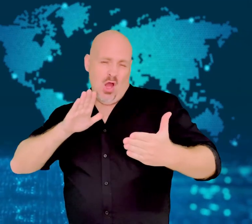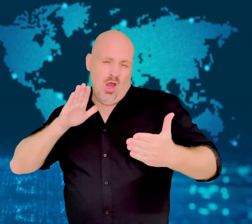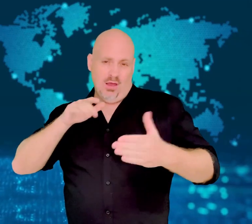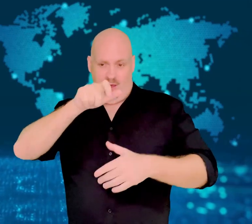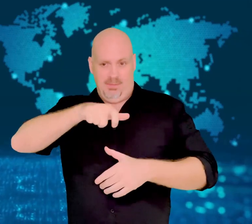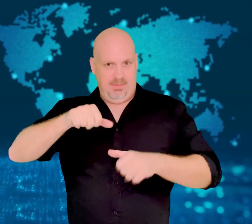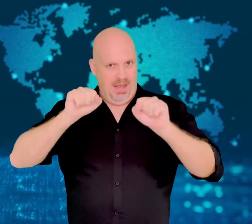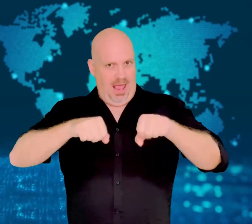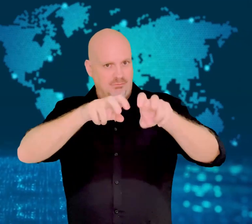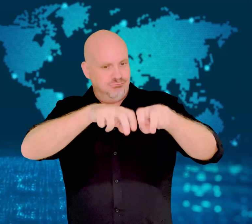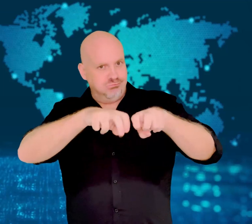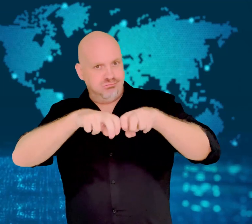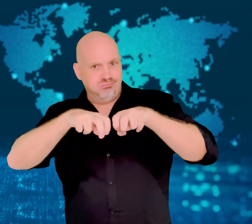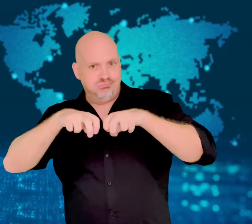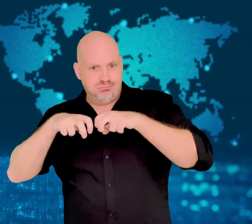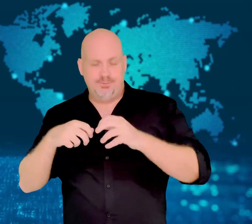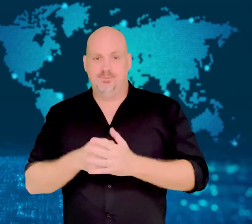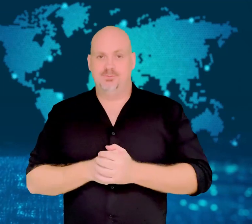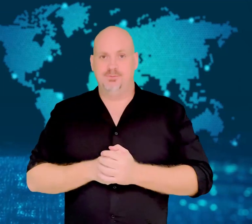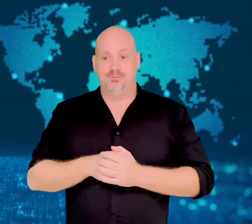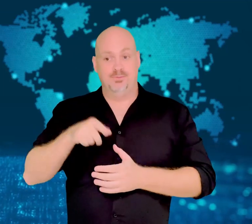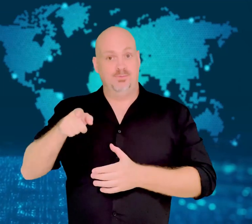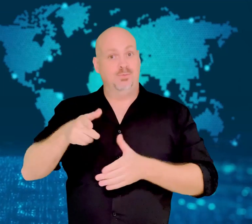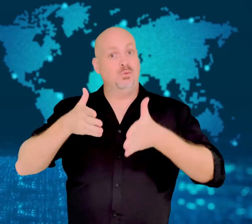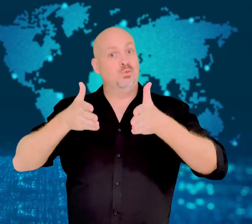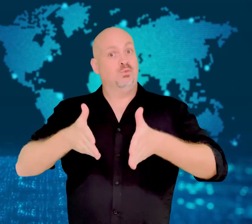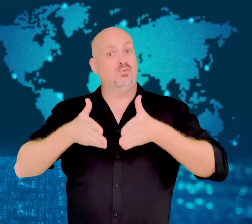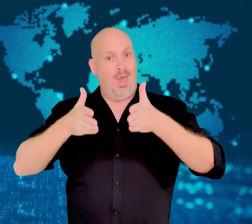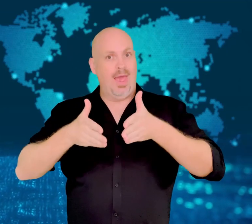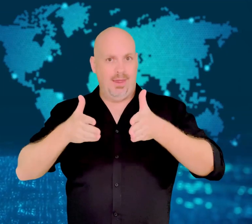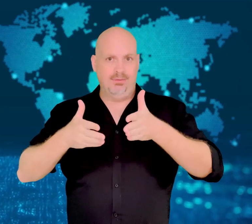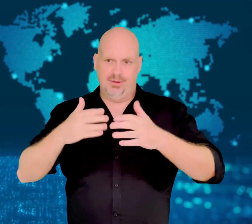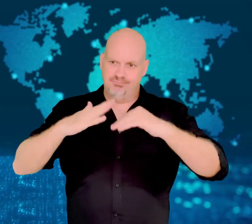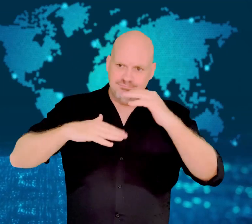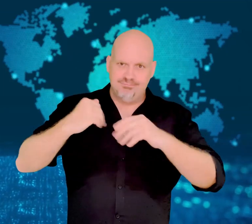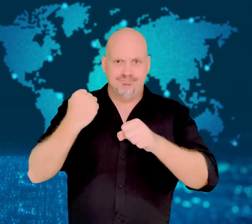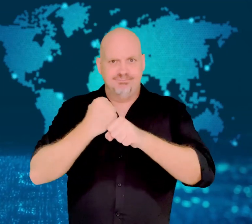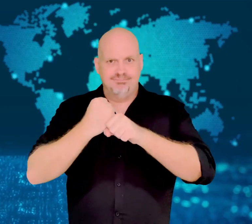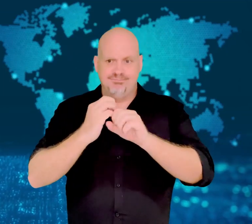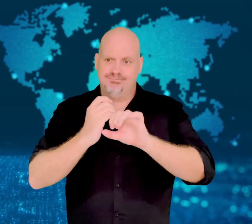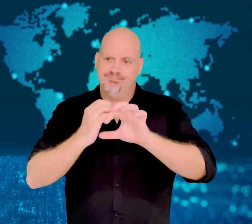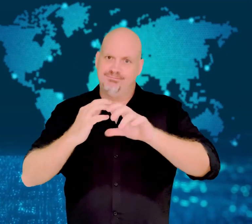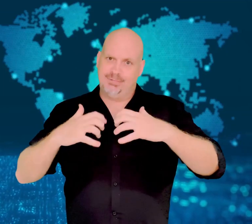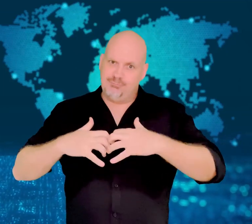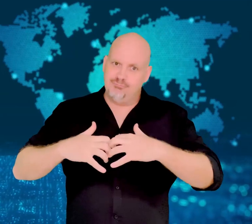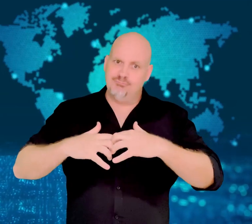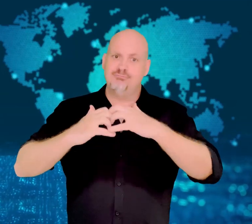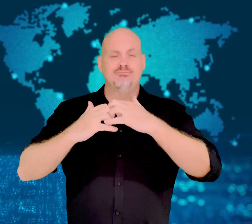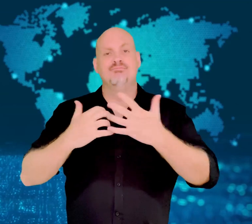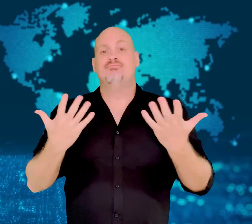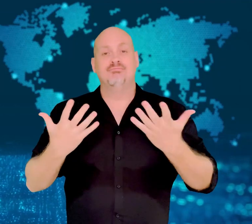The train was established to celebrate the 175th anniversary of